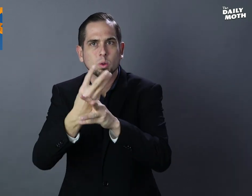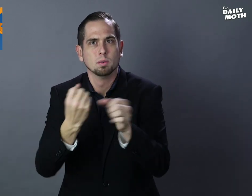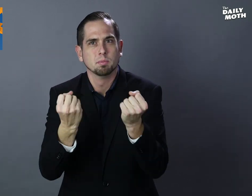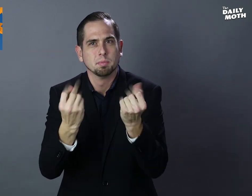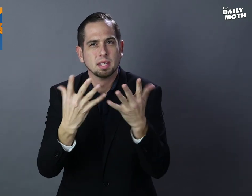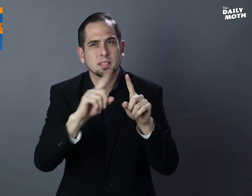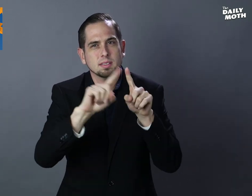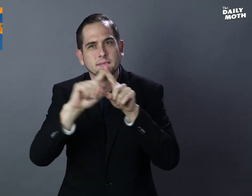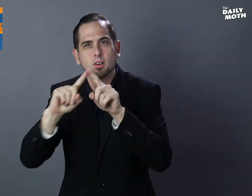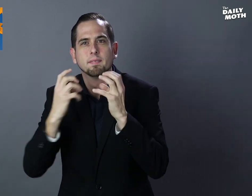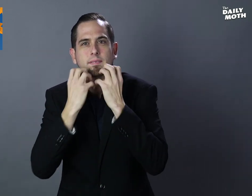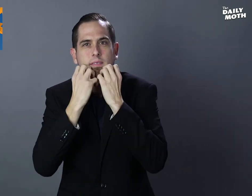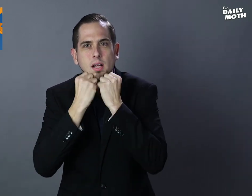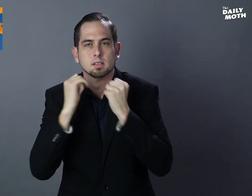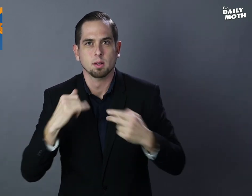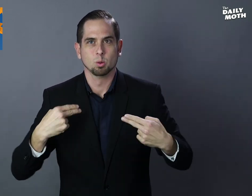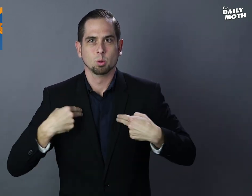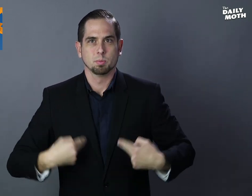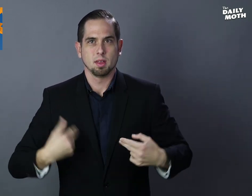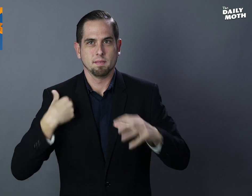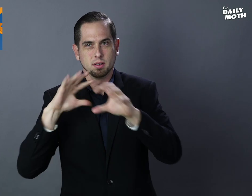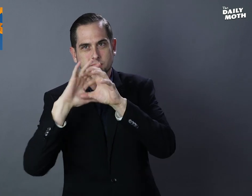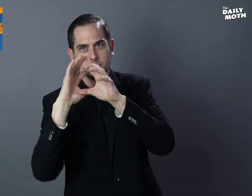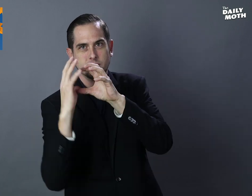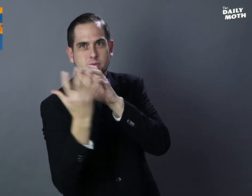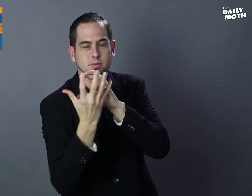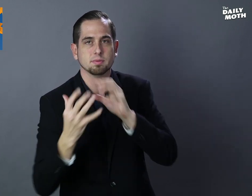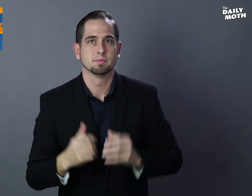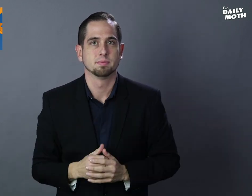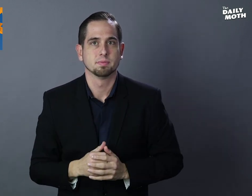and the many different values that humanity has.